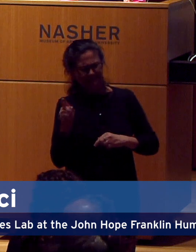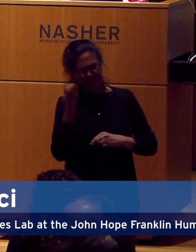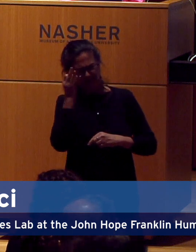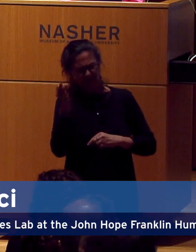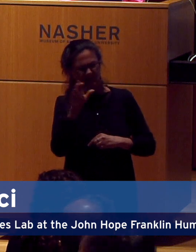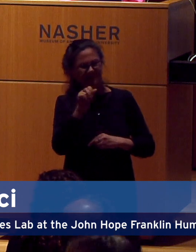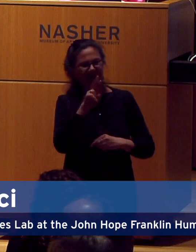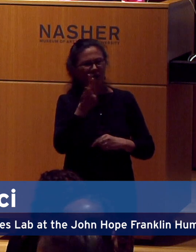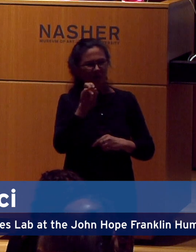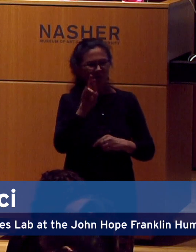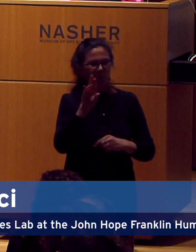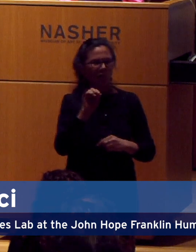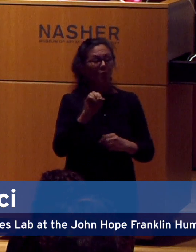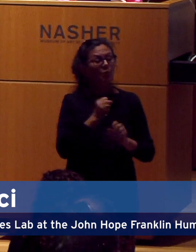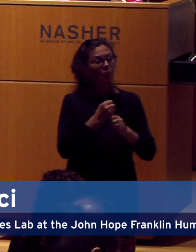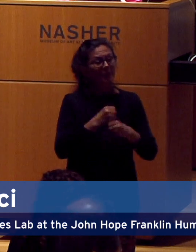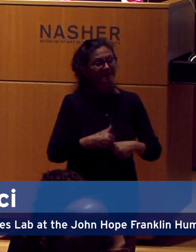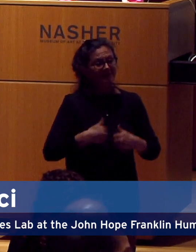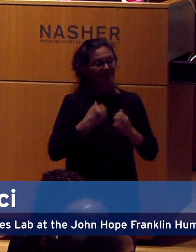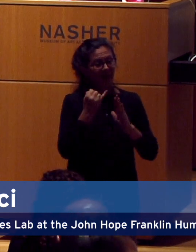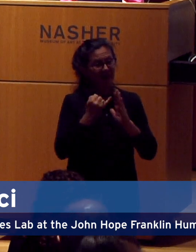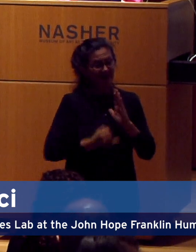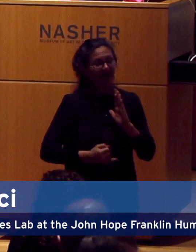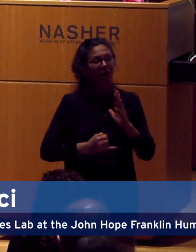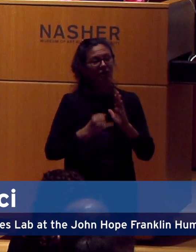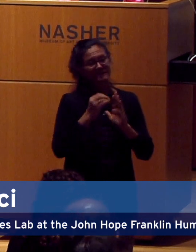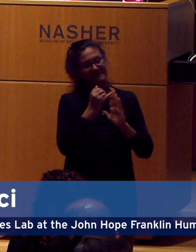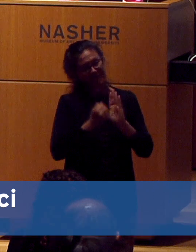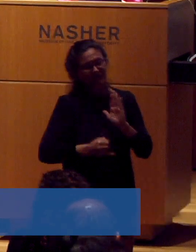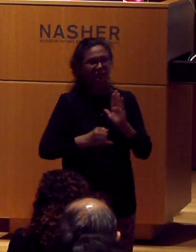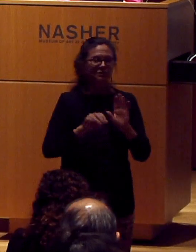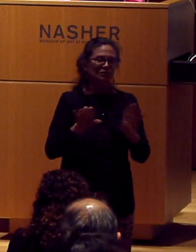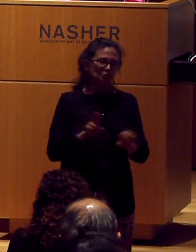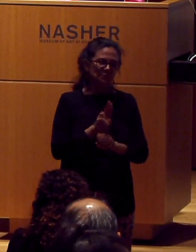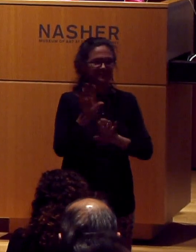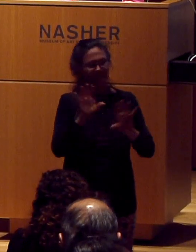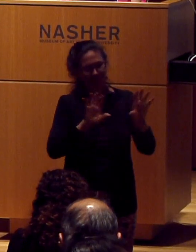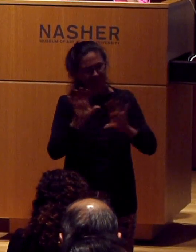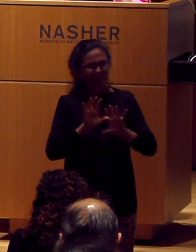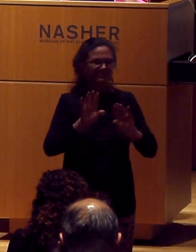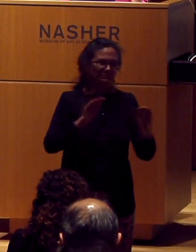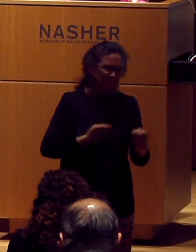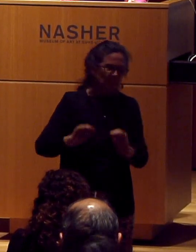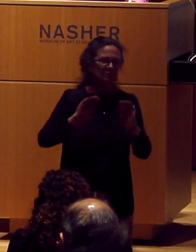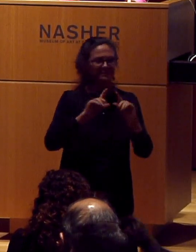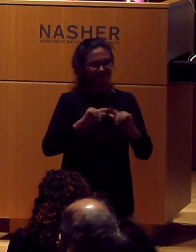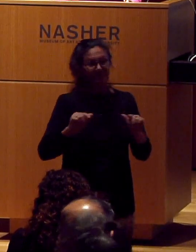She creates live art sketches inspired by motion, activity, gestures, interactions, and performances, and we’ve already seen one example